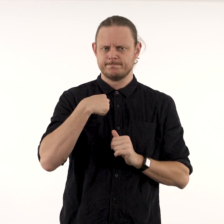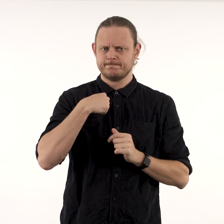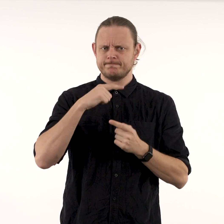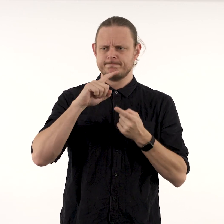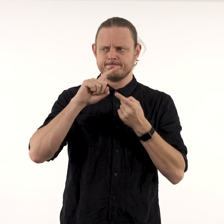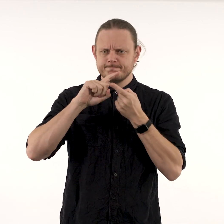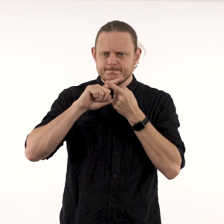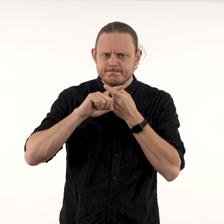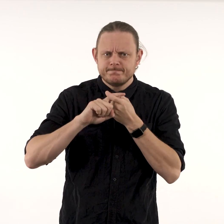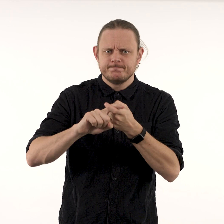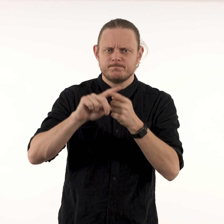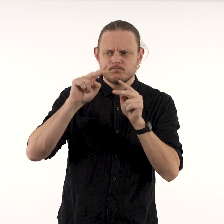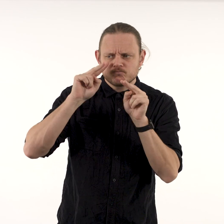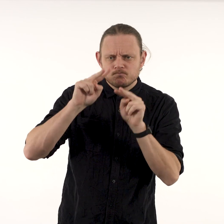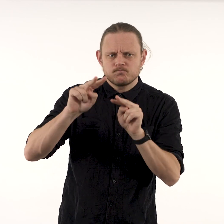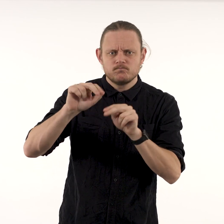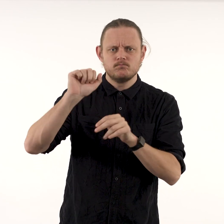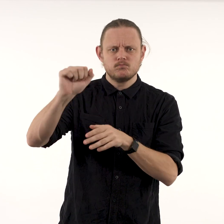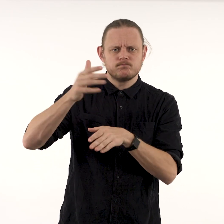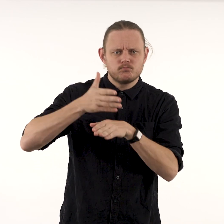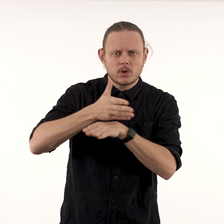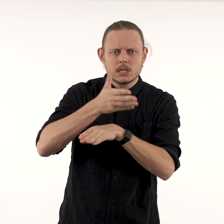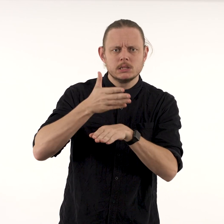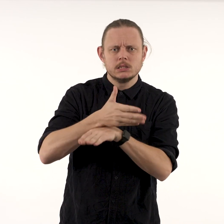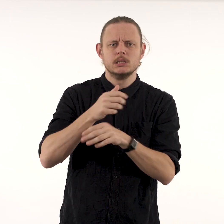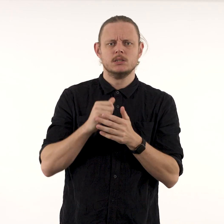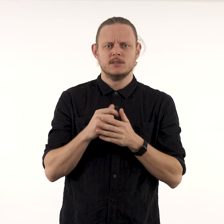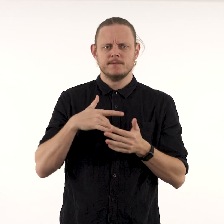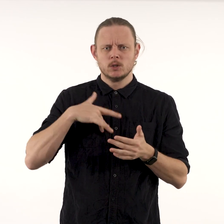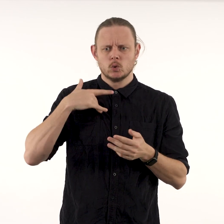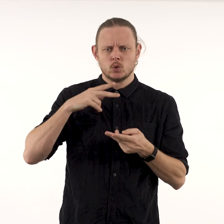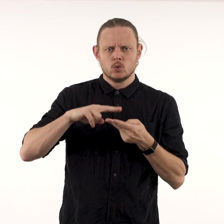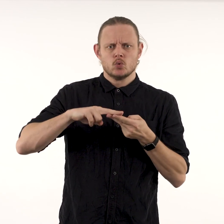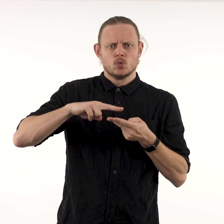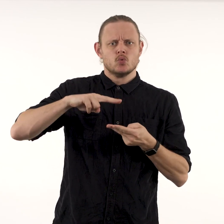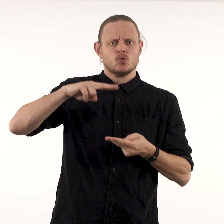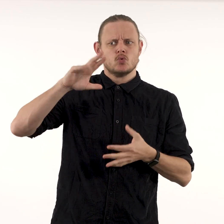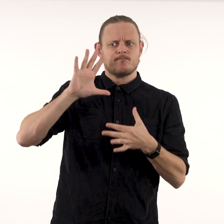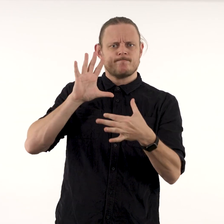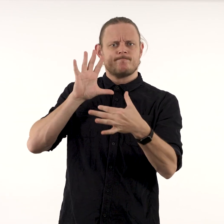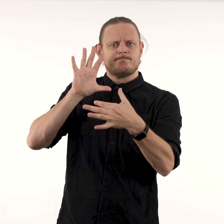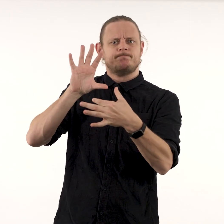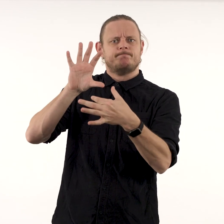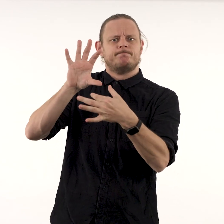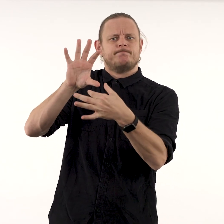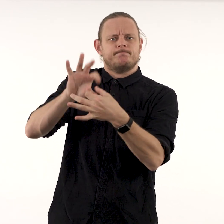I have continued to follow his practice, feeling increasingly connected to